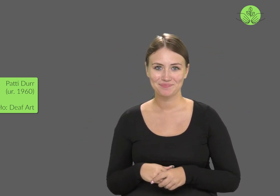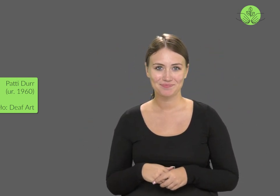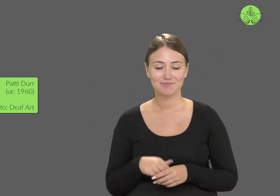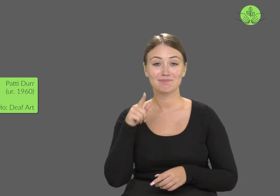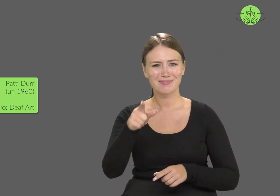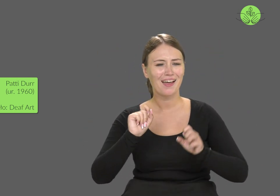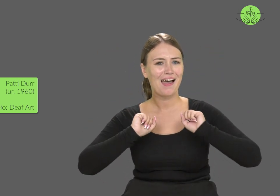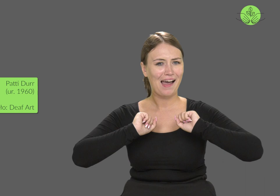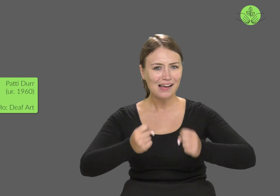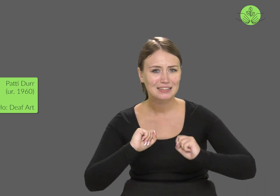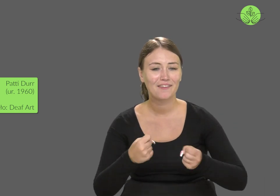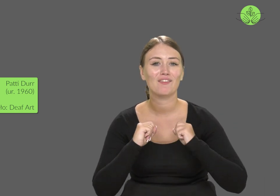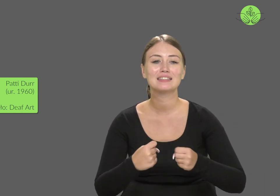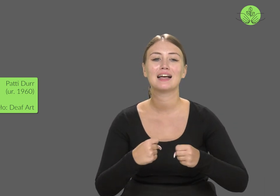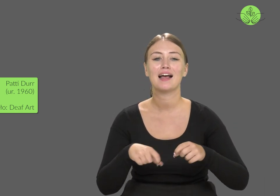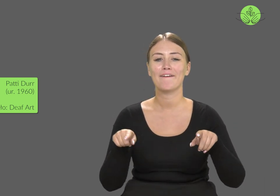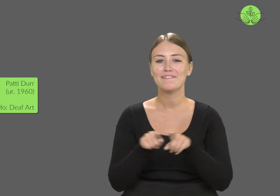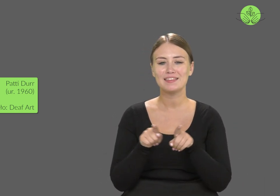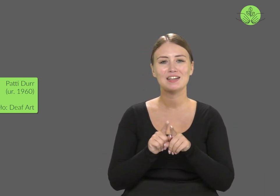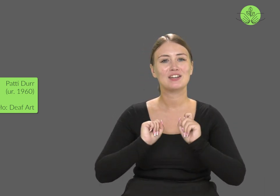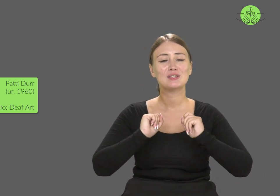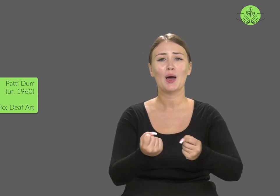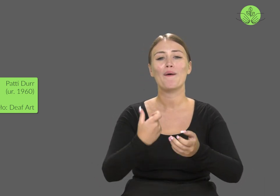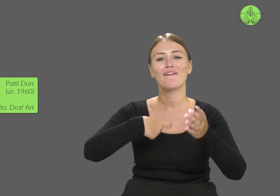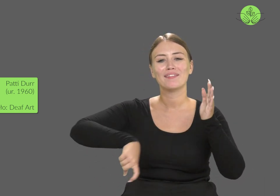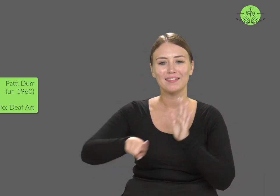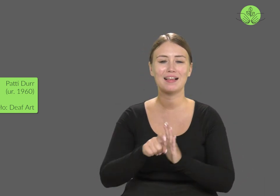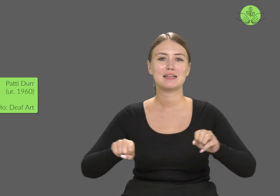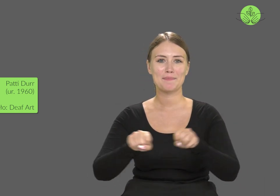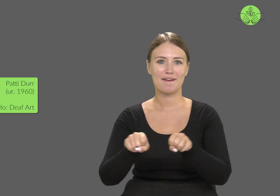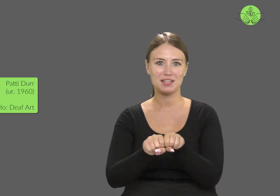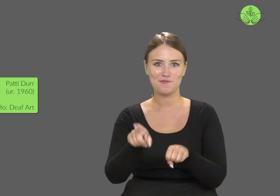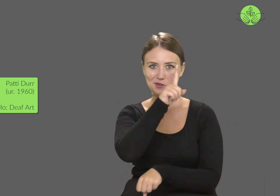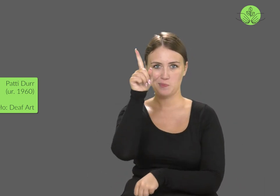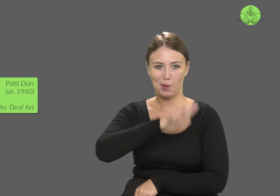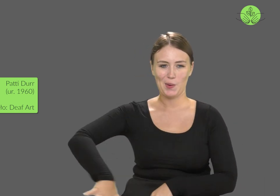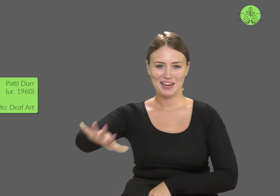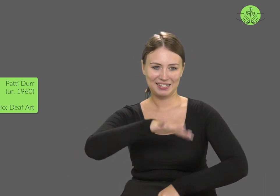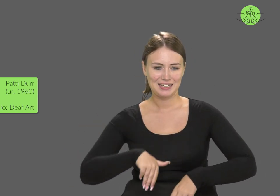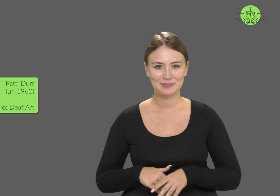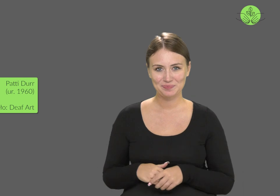She is an activist and advocate for social justice.